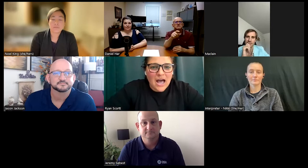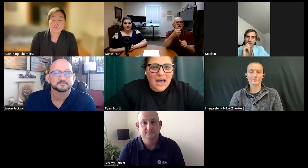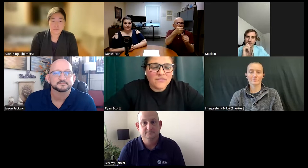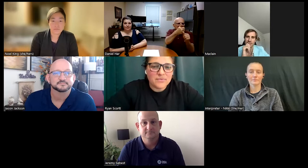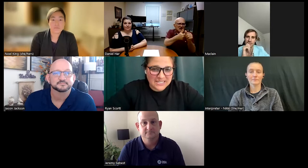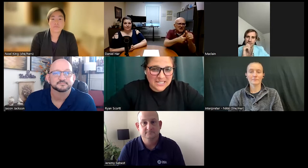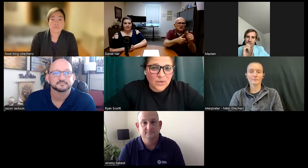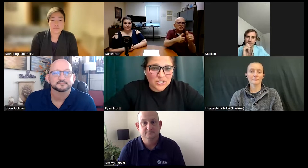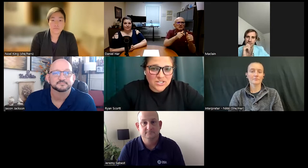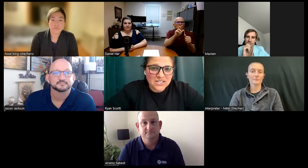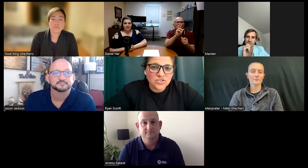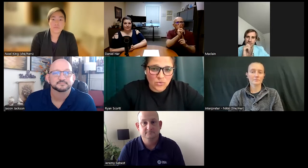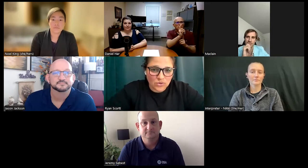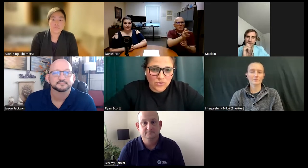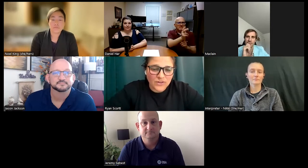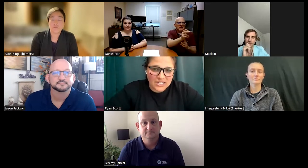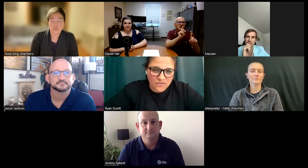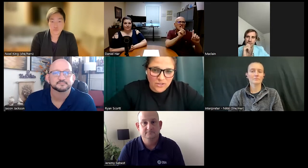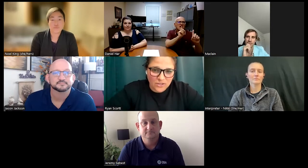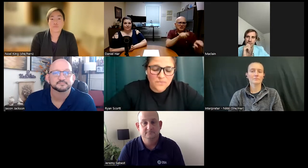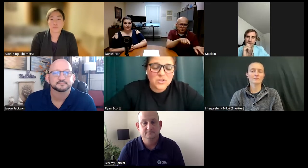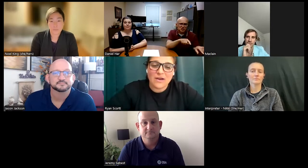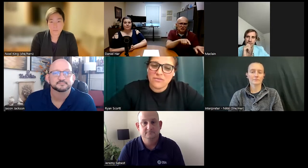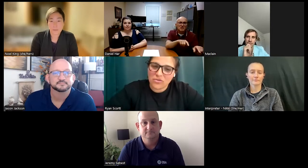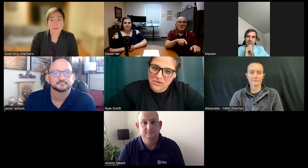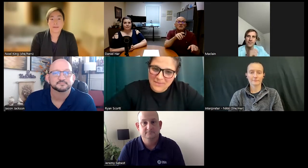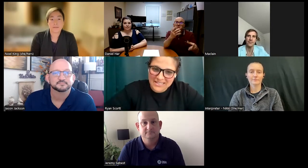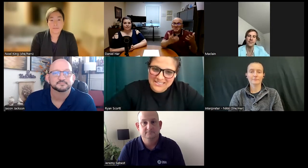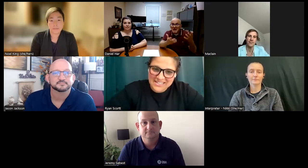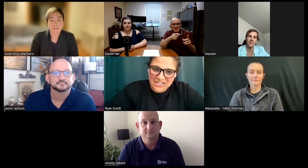will have six questions in total for each of you. You have three minutes to